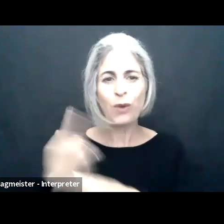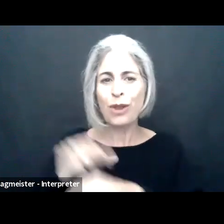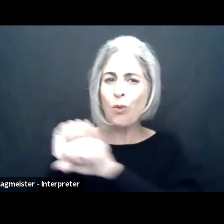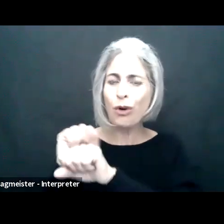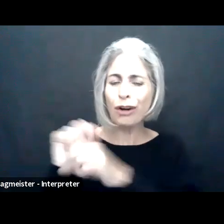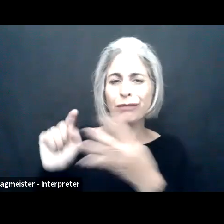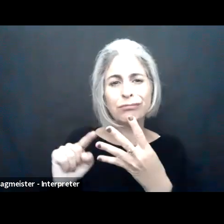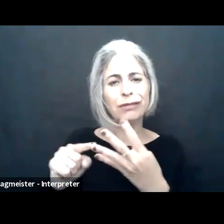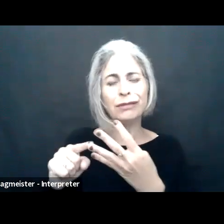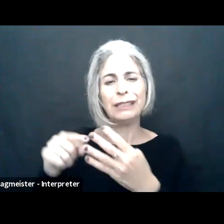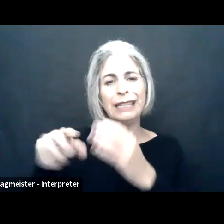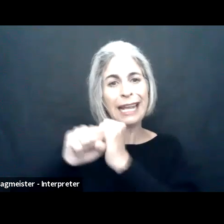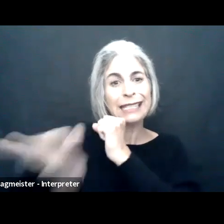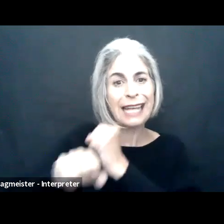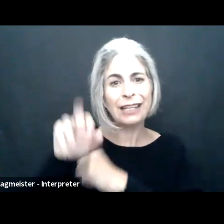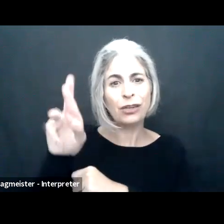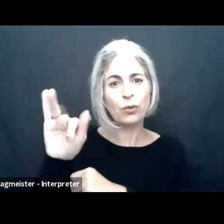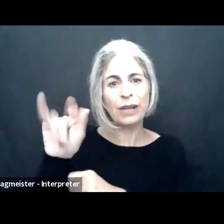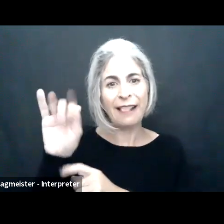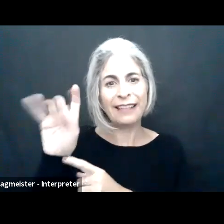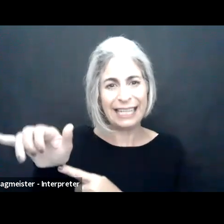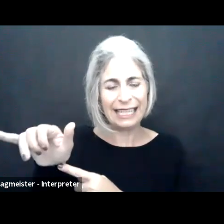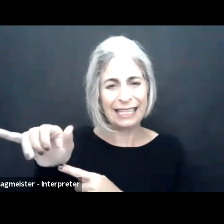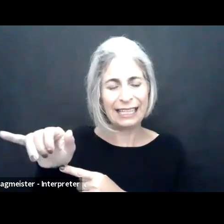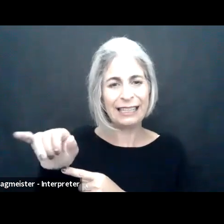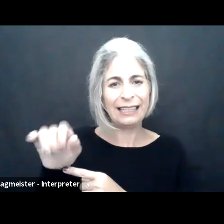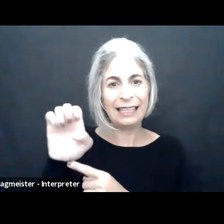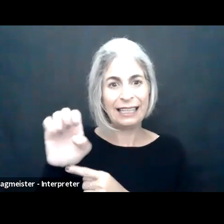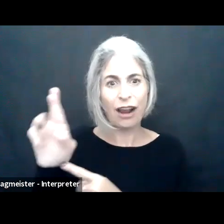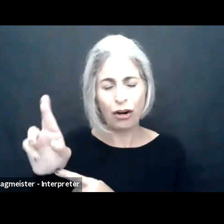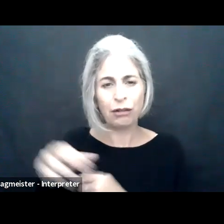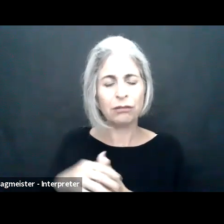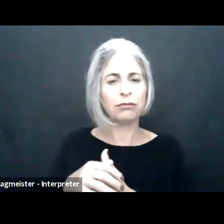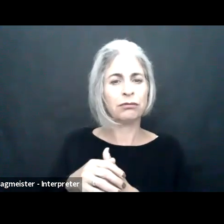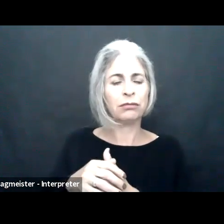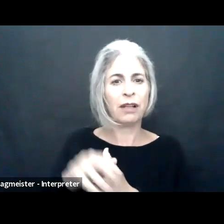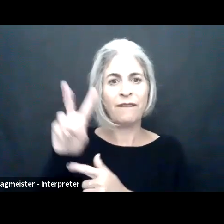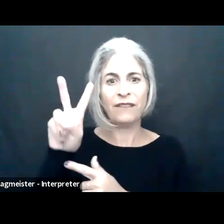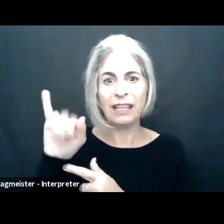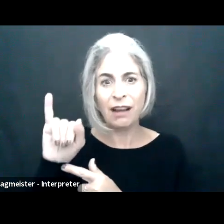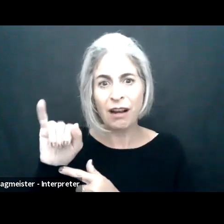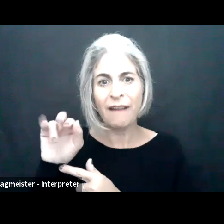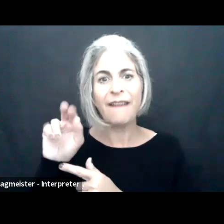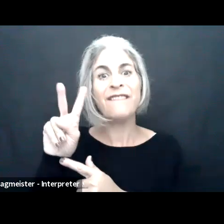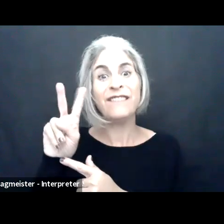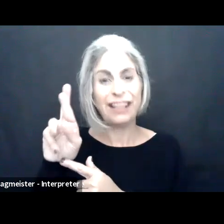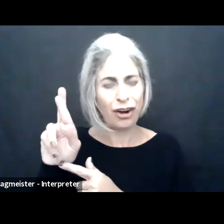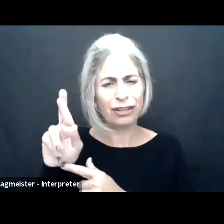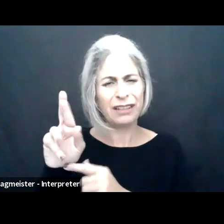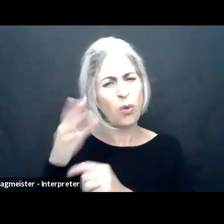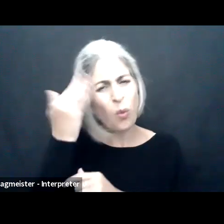intelligence fairness and inclusion. We've worked on extended reality and